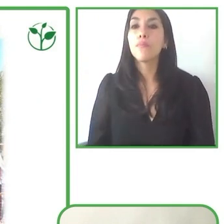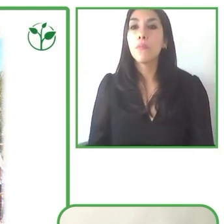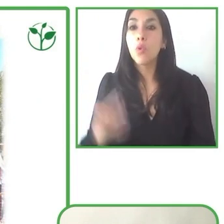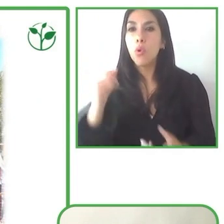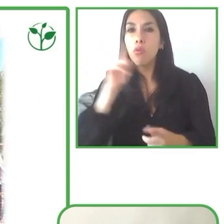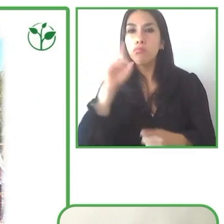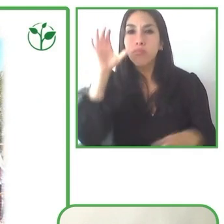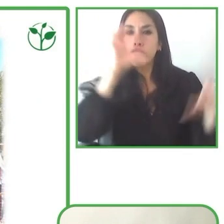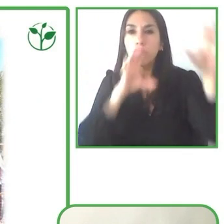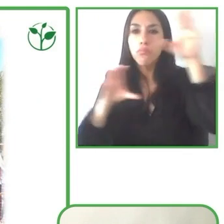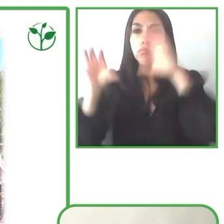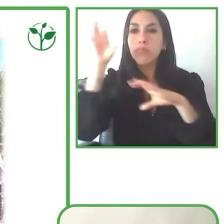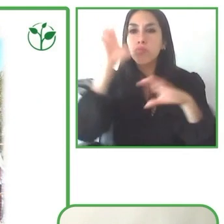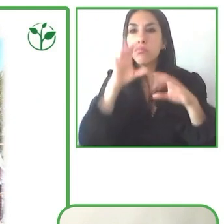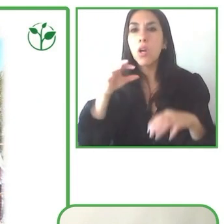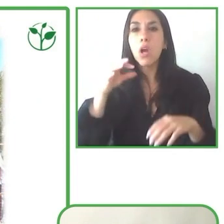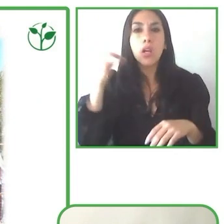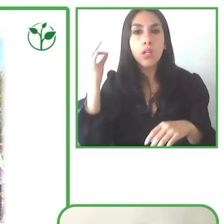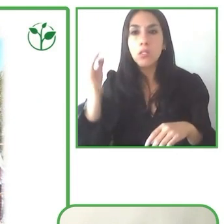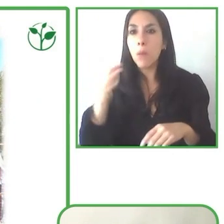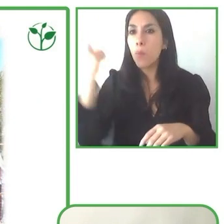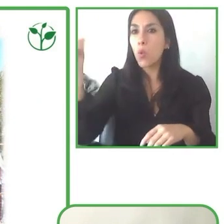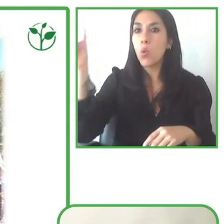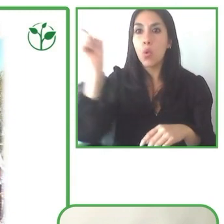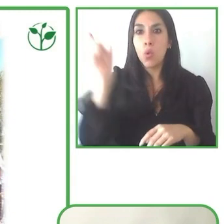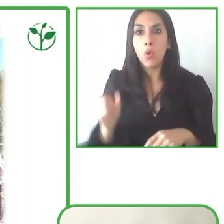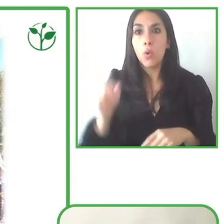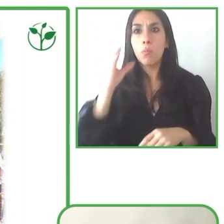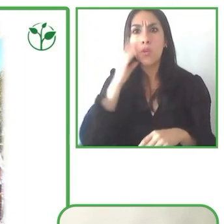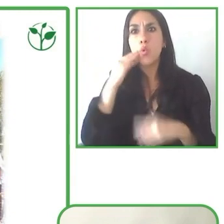And so that we can make sure that they really become pleasurable tours